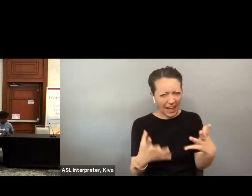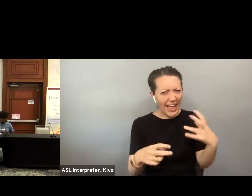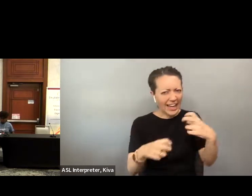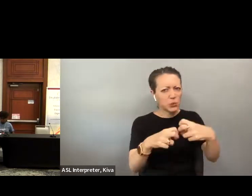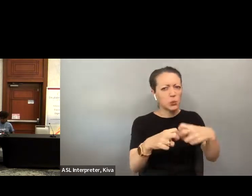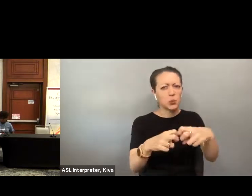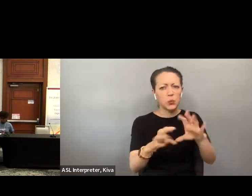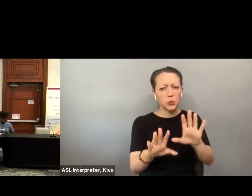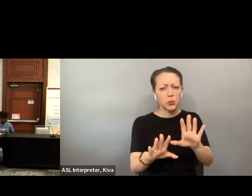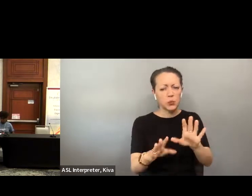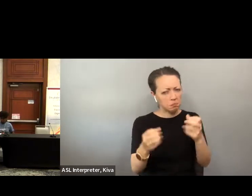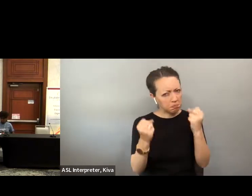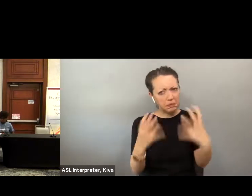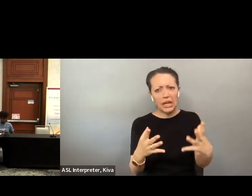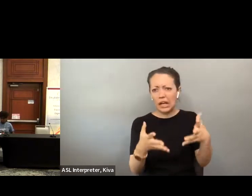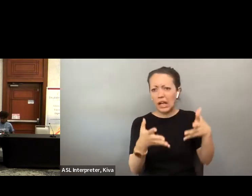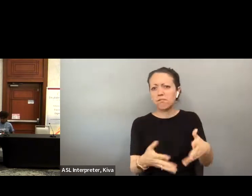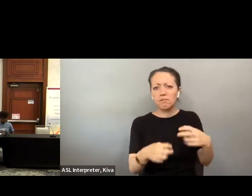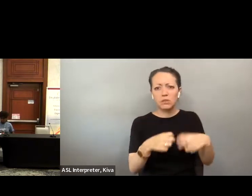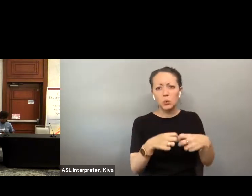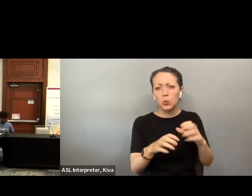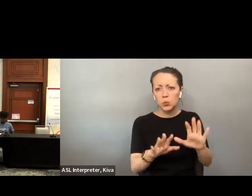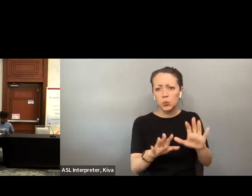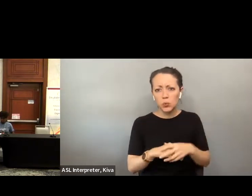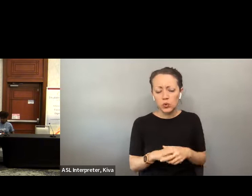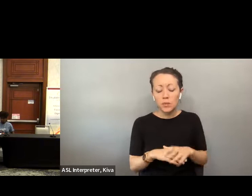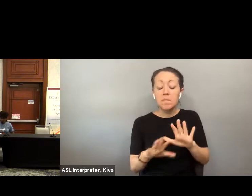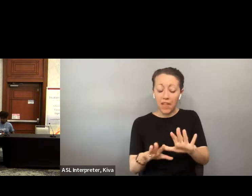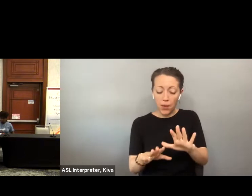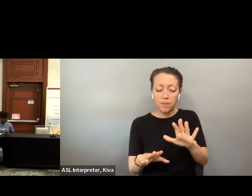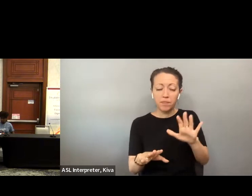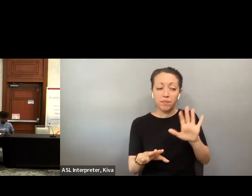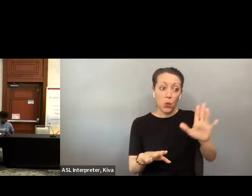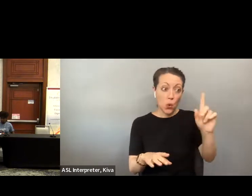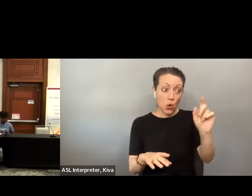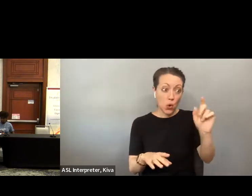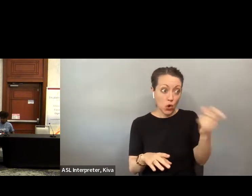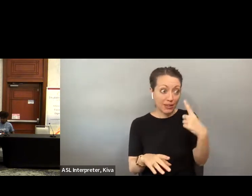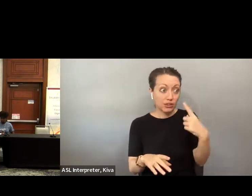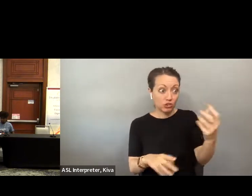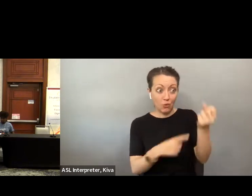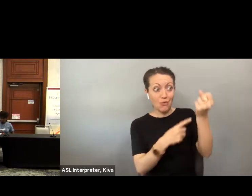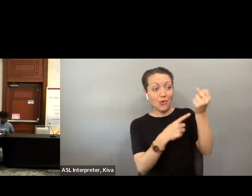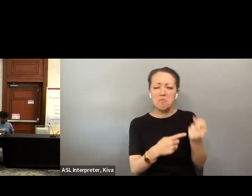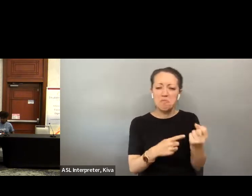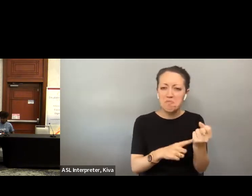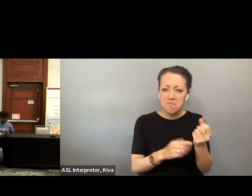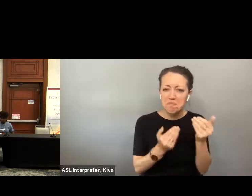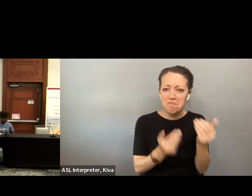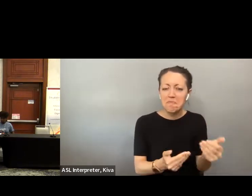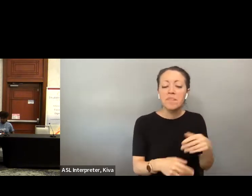Vote by mail is fine, but you know we are denying people that don't have computer and and cell phone access the ability to use the system, and that's something we may want to look at fixing as well, there are a number of issues that we need to look at Now, in terms of your your other look at fixing as well. There are a number of issues that we need to look at and now in terms of your other point